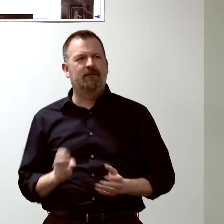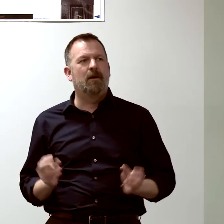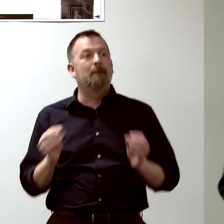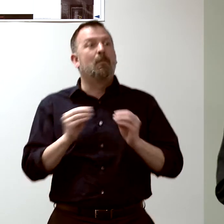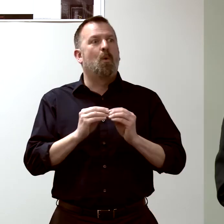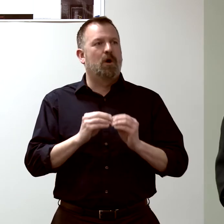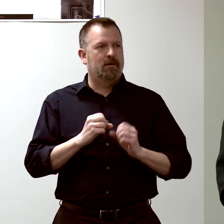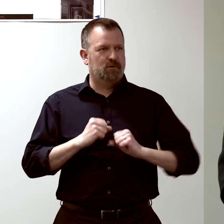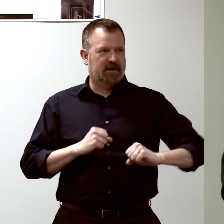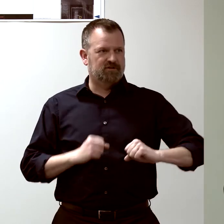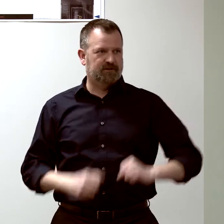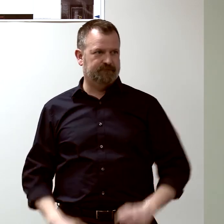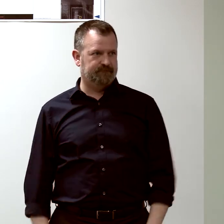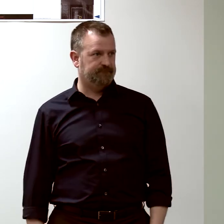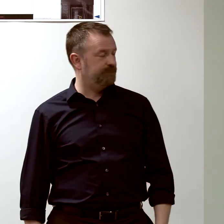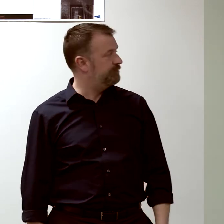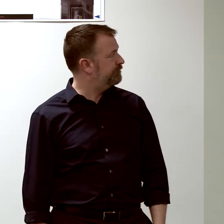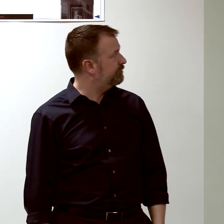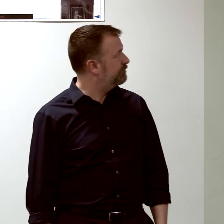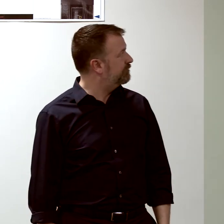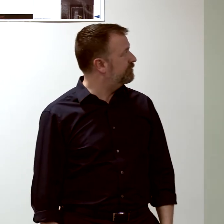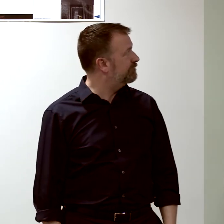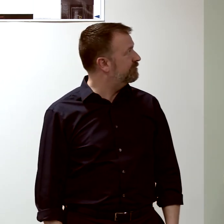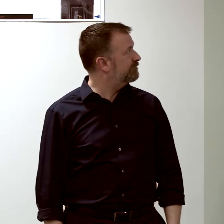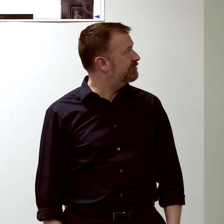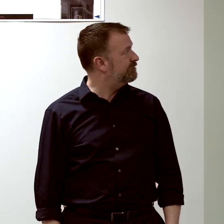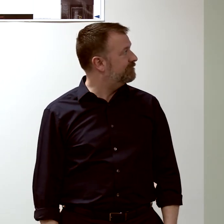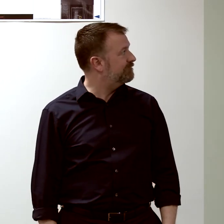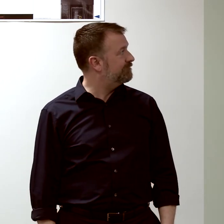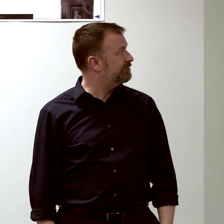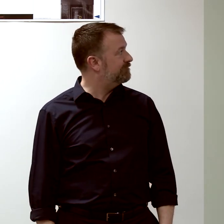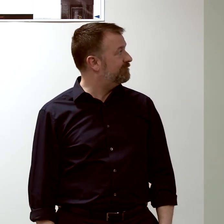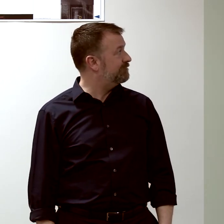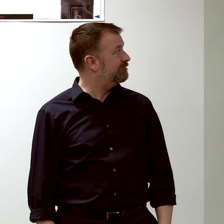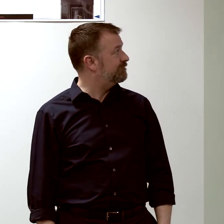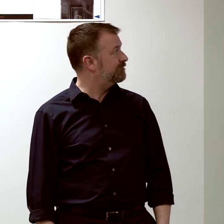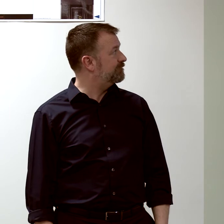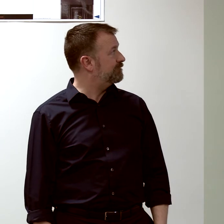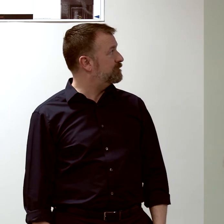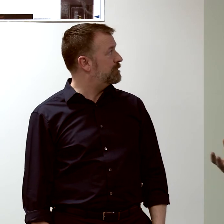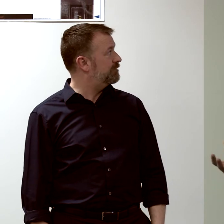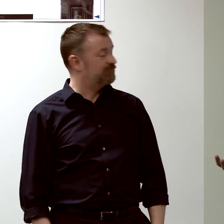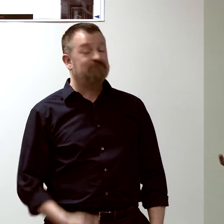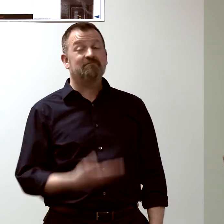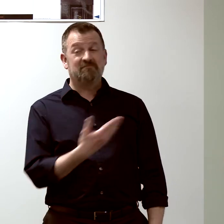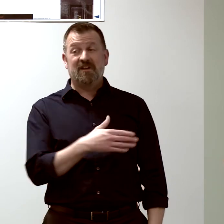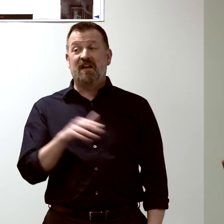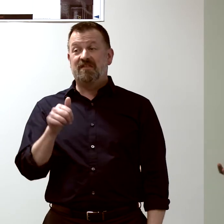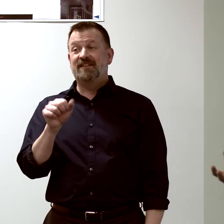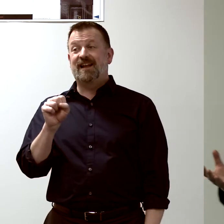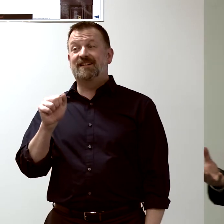One of the beautiful things about this assay is that we can measure influenza reactivity...